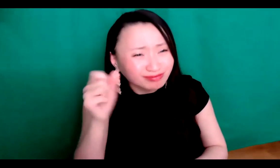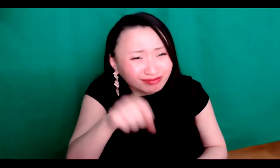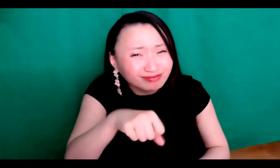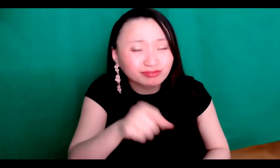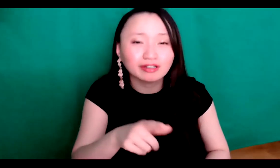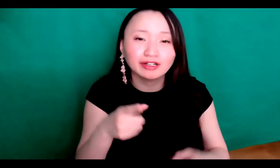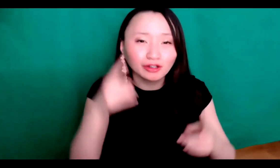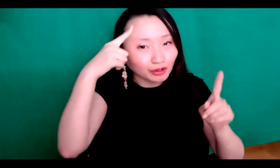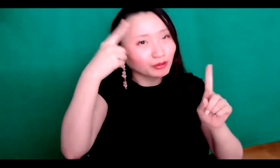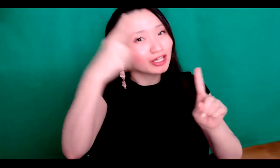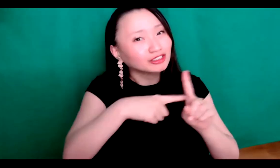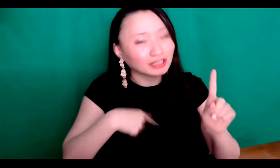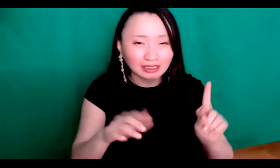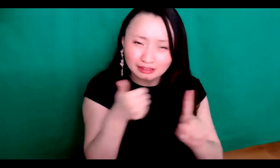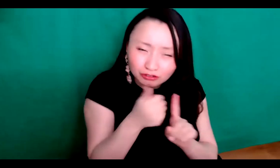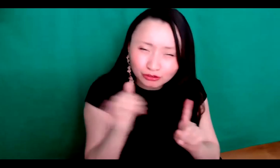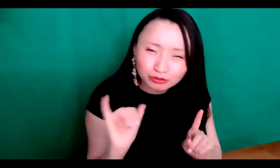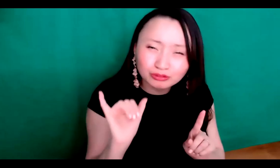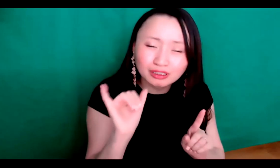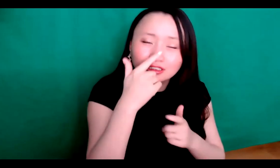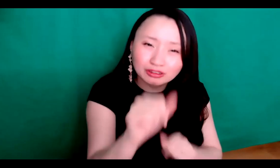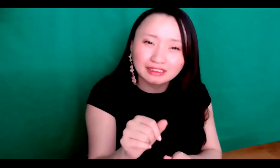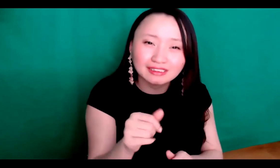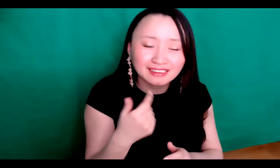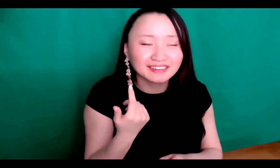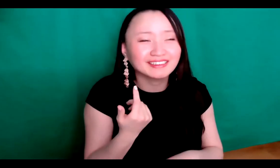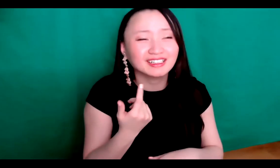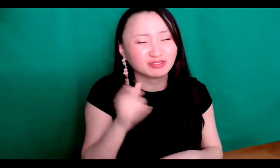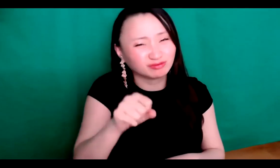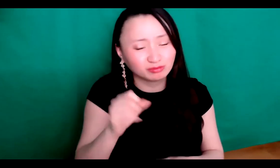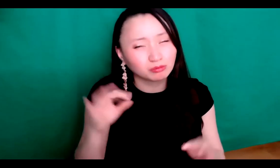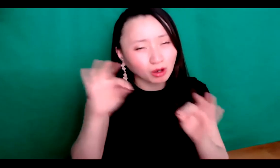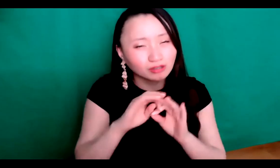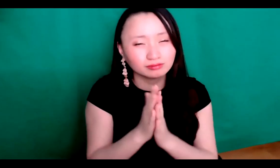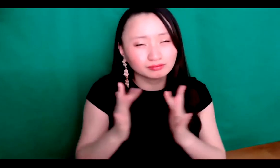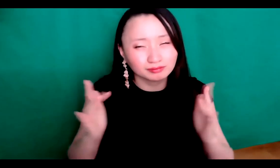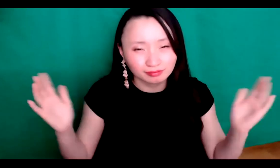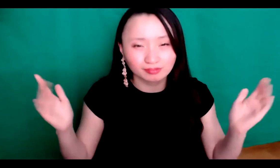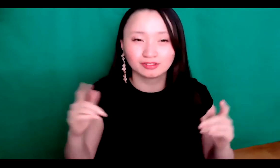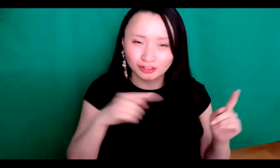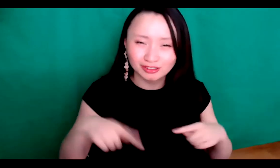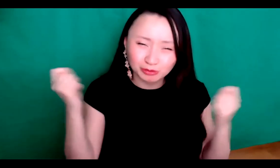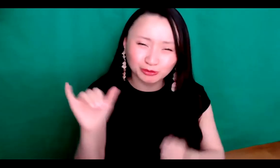Chinese that are like, you know, do you celebrate Chinese New Year and I'm like yes of course